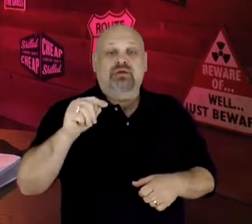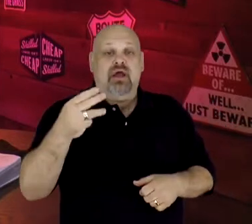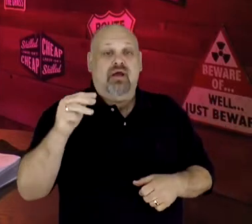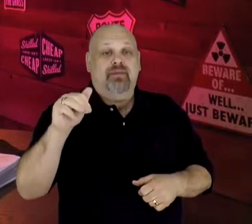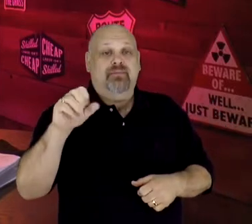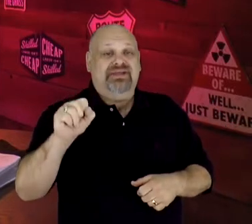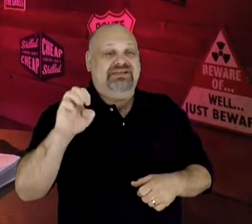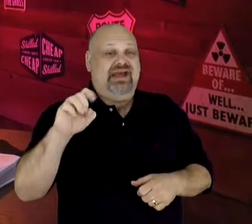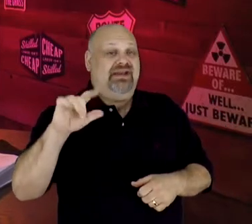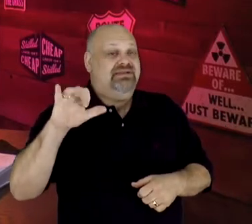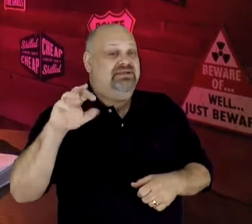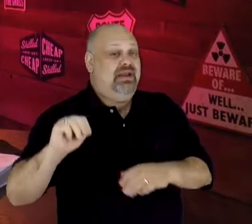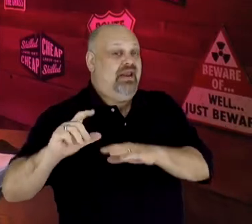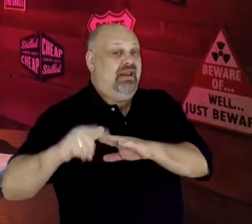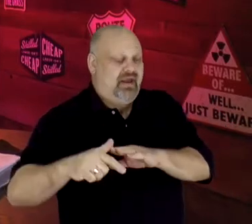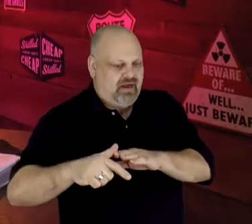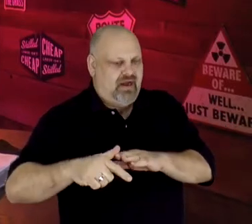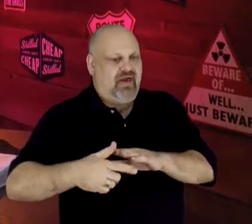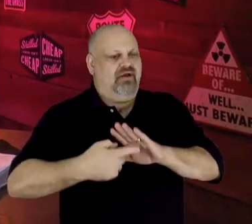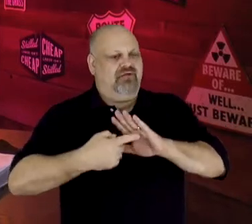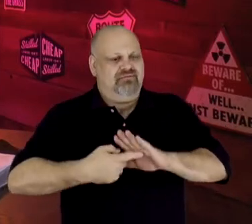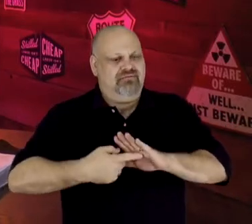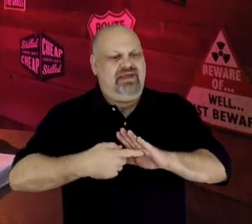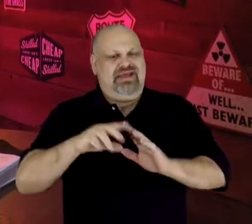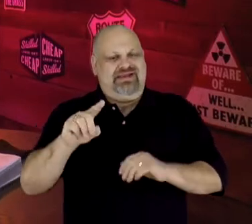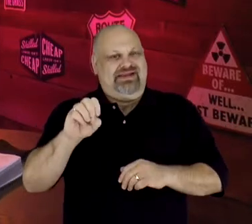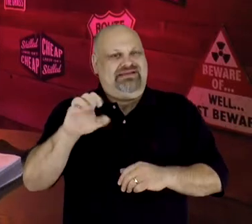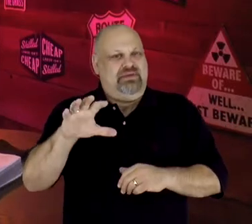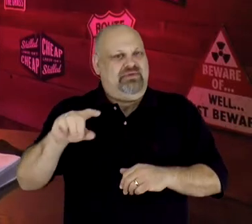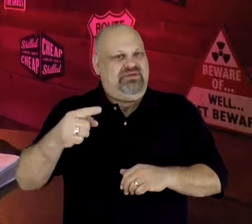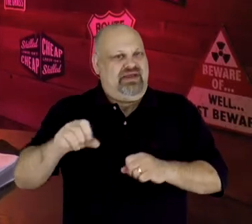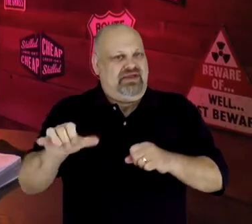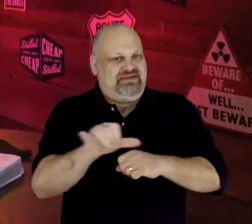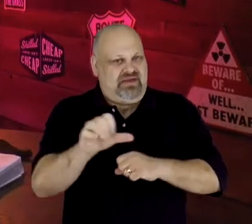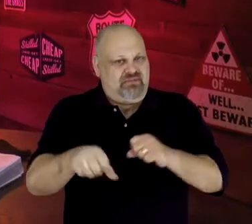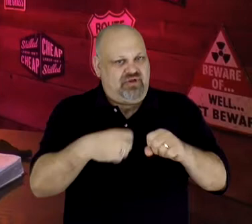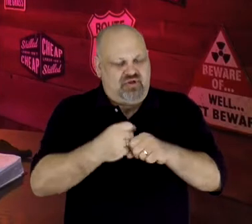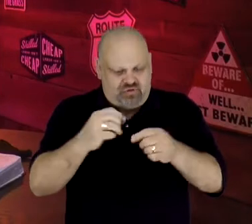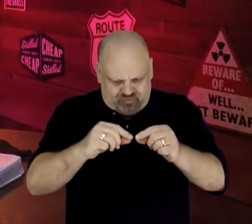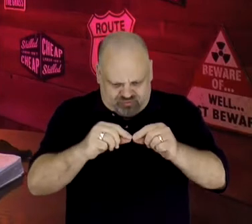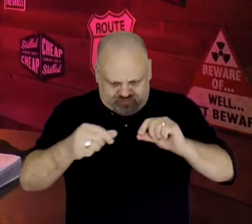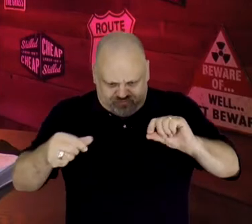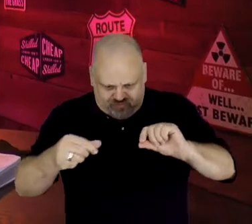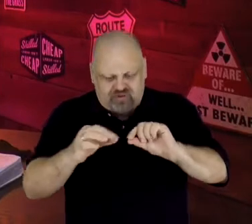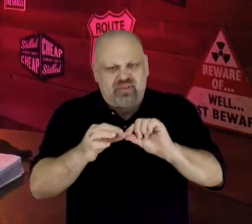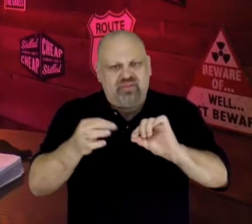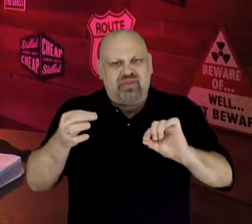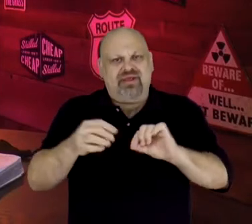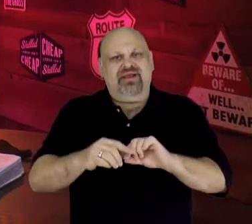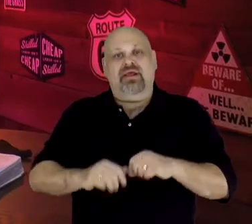resistance, which Edison demonstrated in December of the same year. Swan later implemented Edison's ideas,